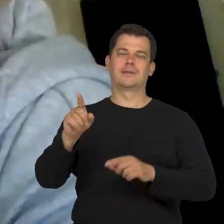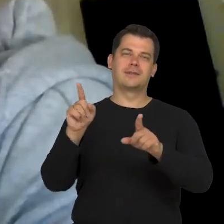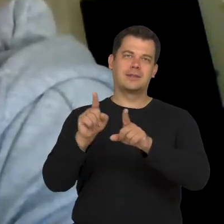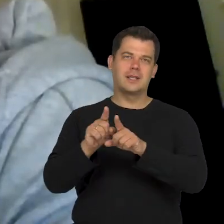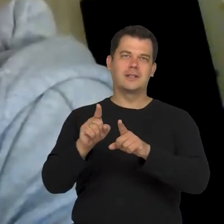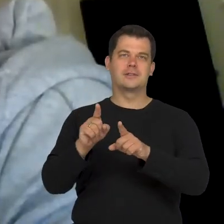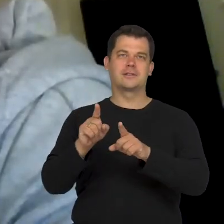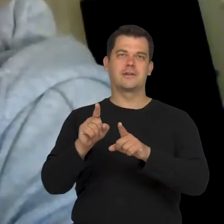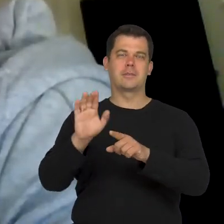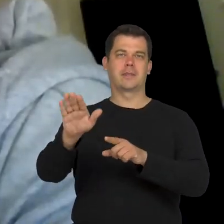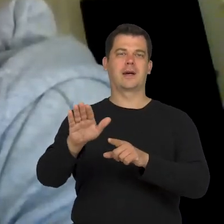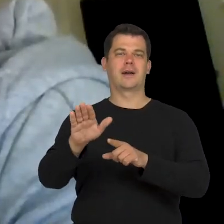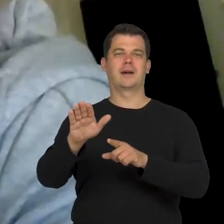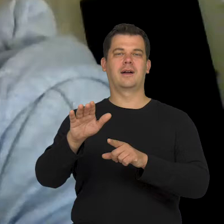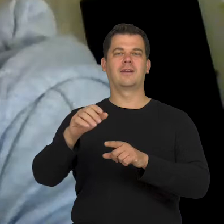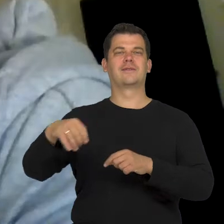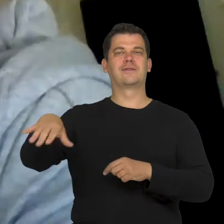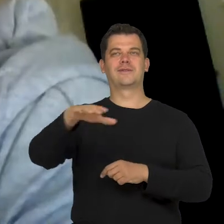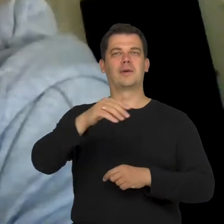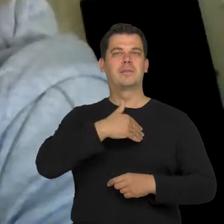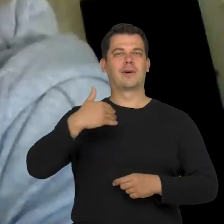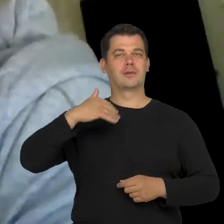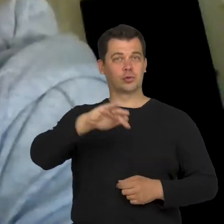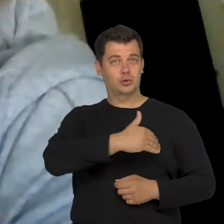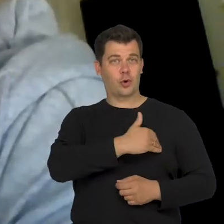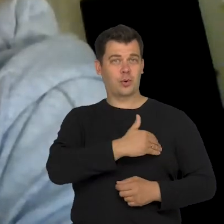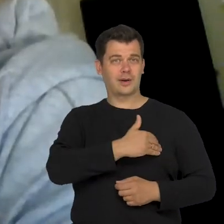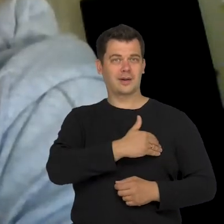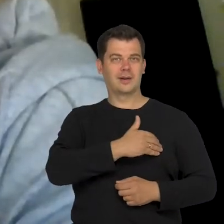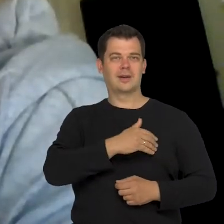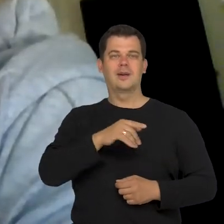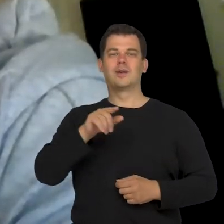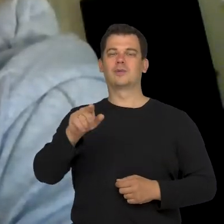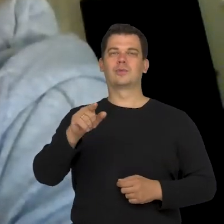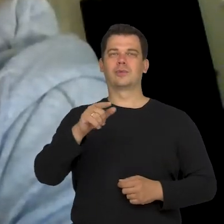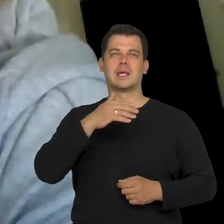schools don't teach children how to look.